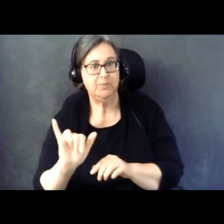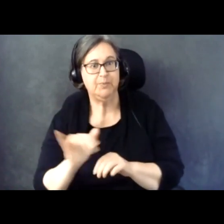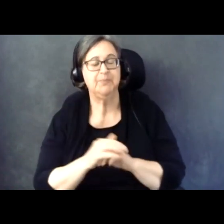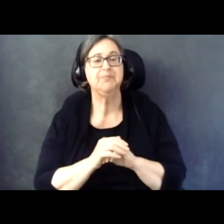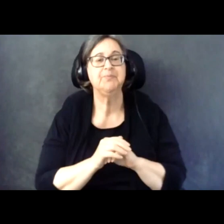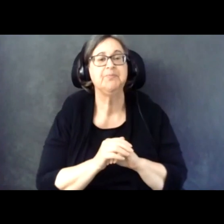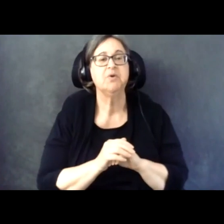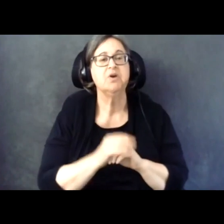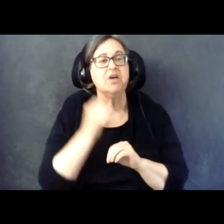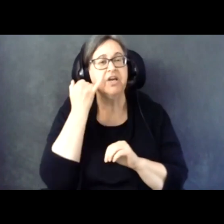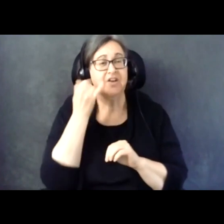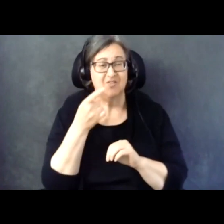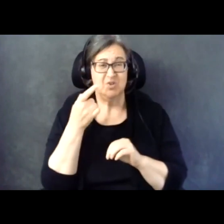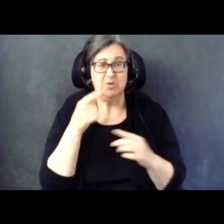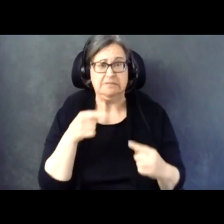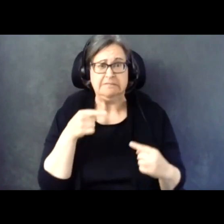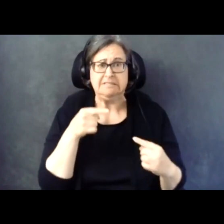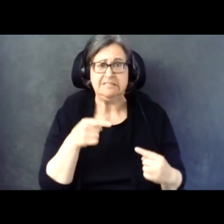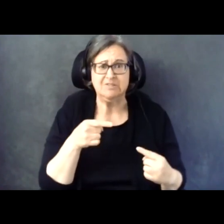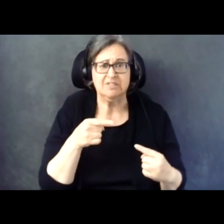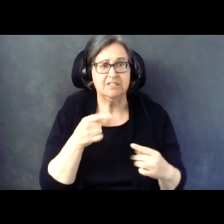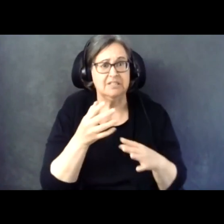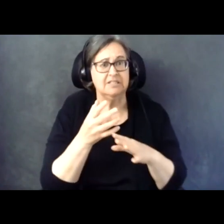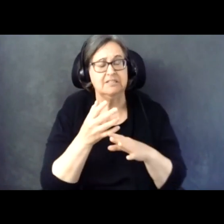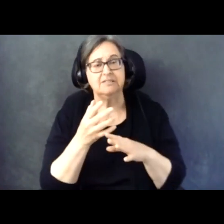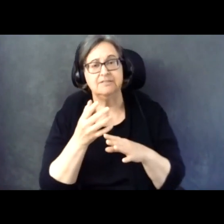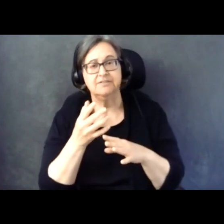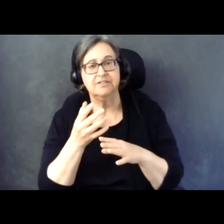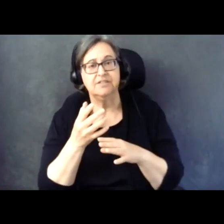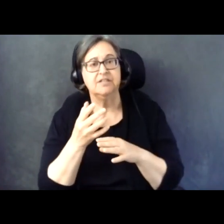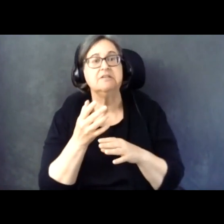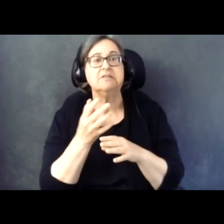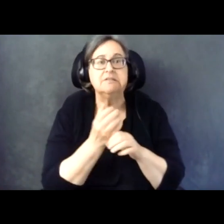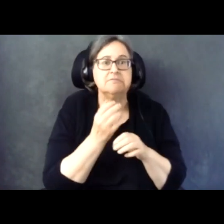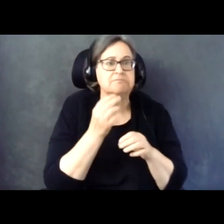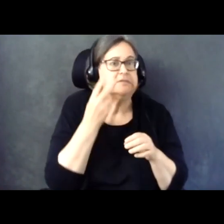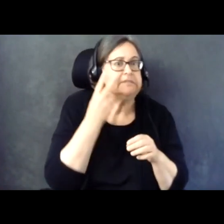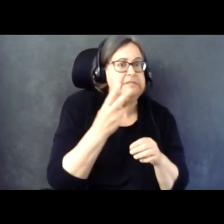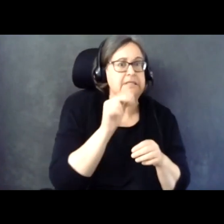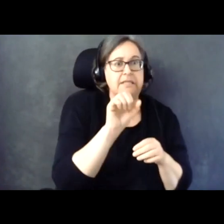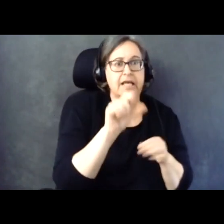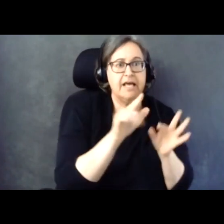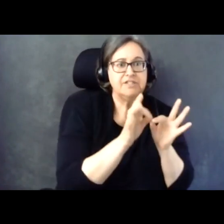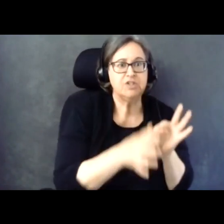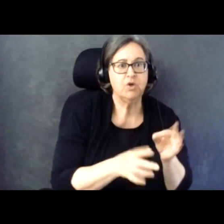If you are having any issues accessing the American Sign Language interpreters, captioning,